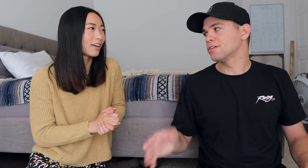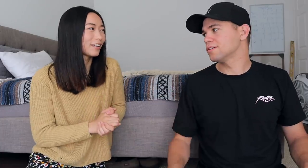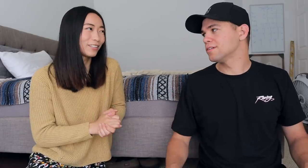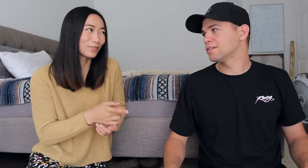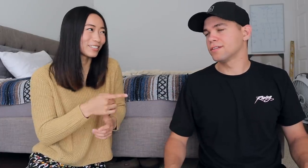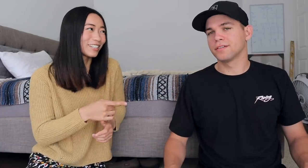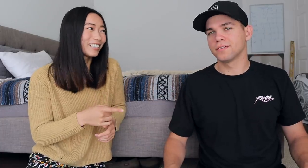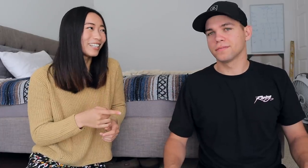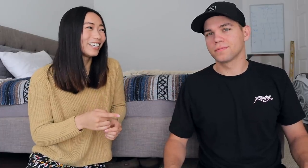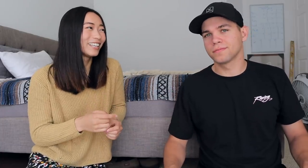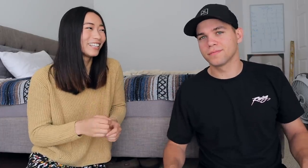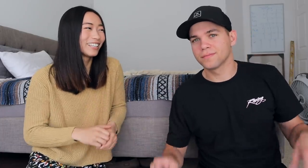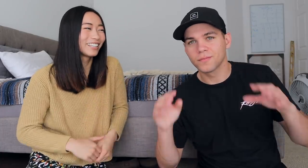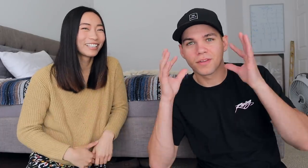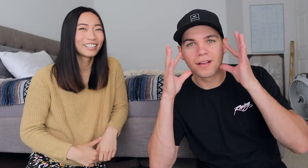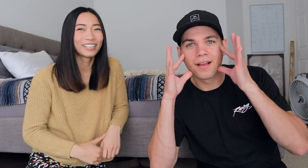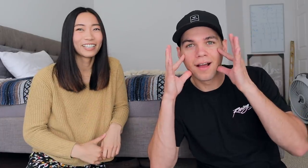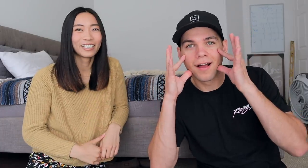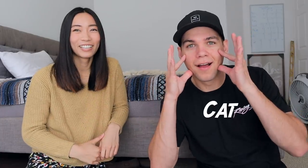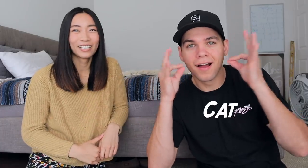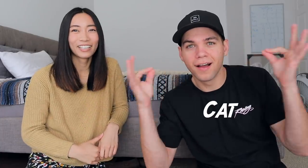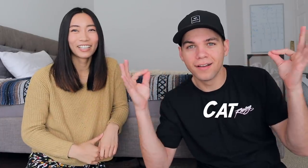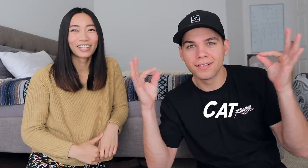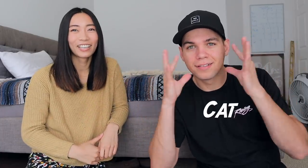I'll start You want to start cat